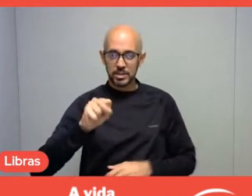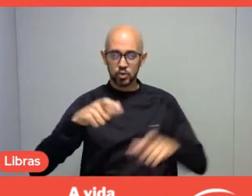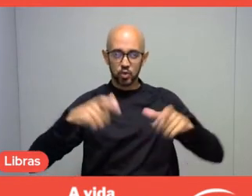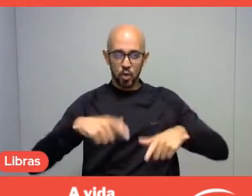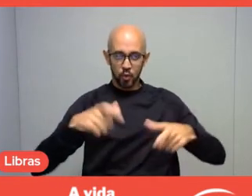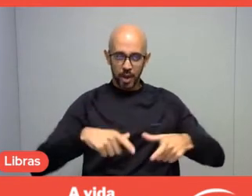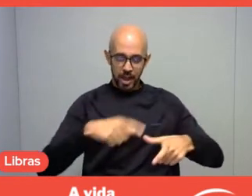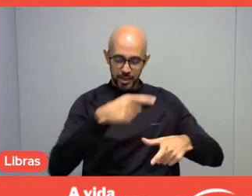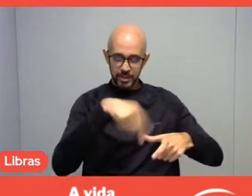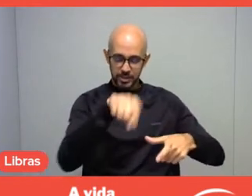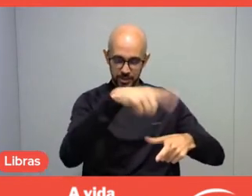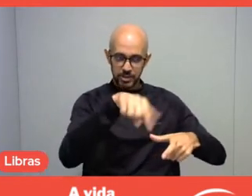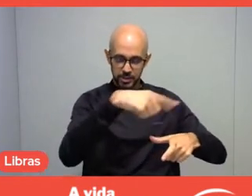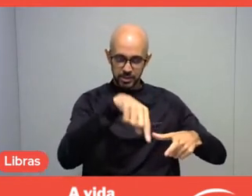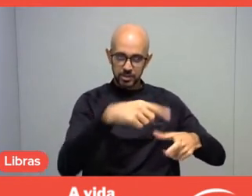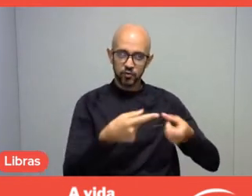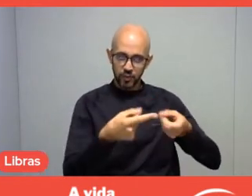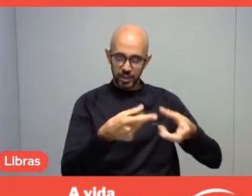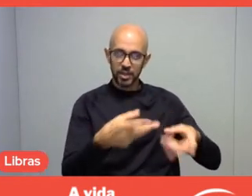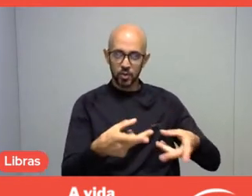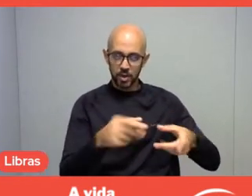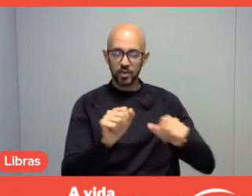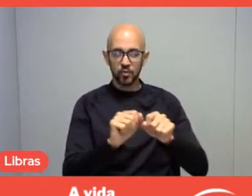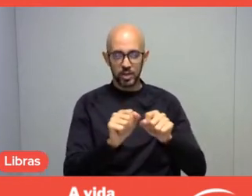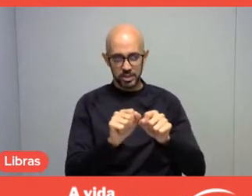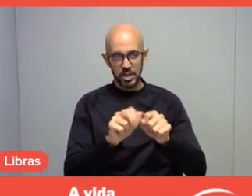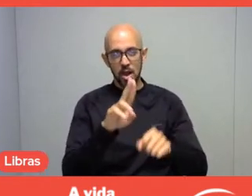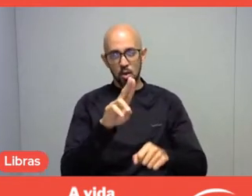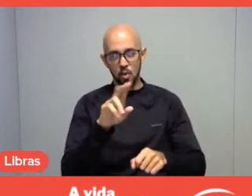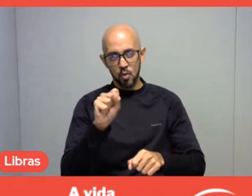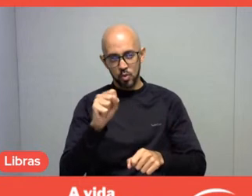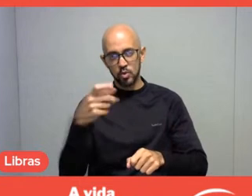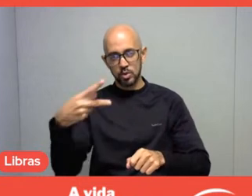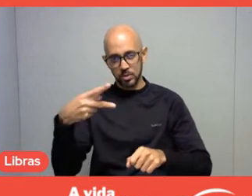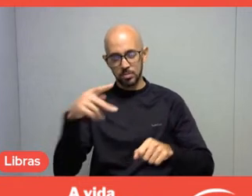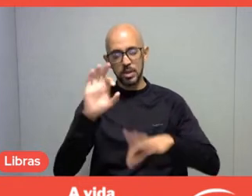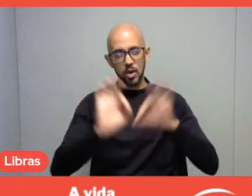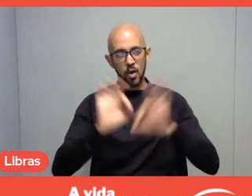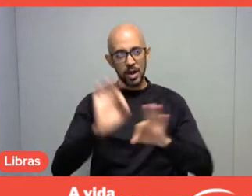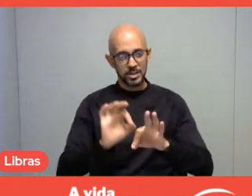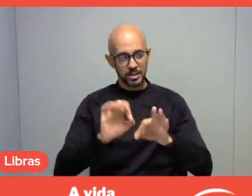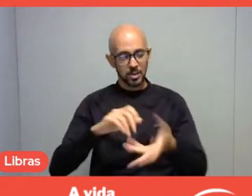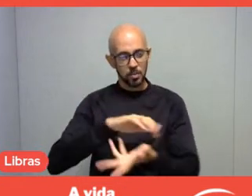in which USP, the World Leisure Organization and Sesc Nacional worked together,